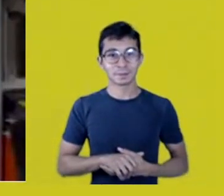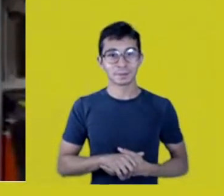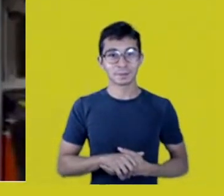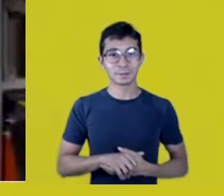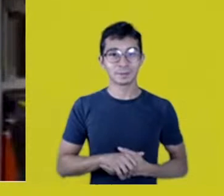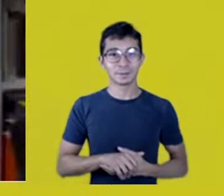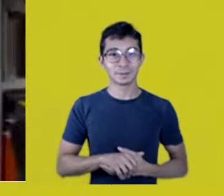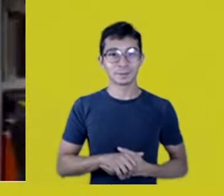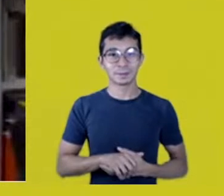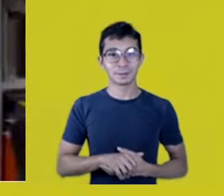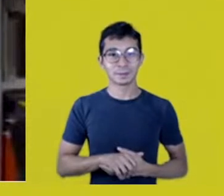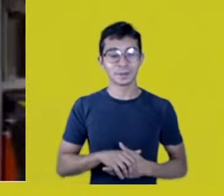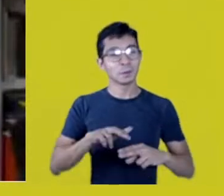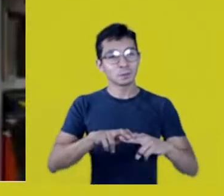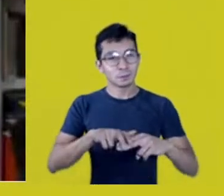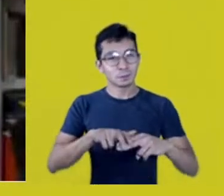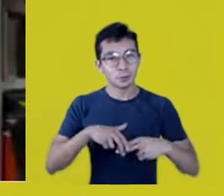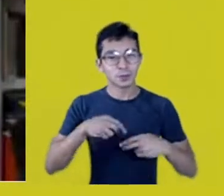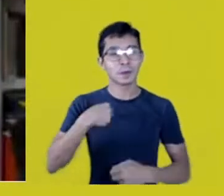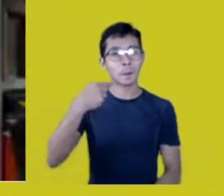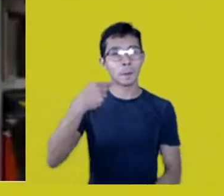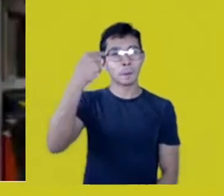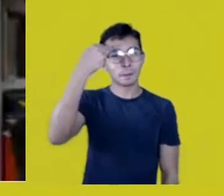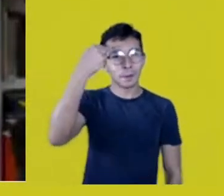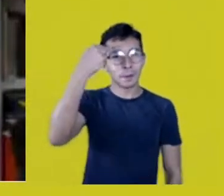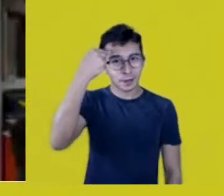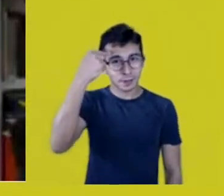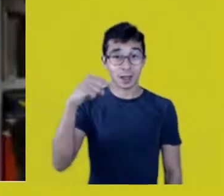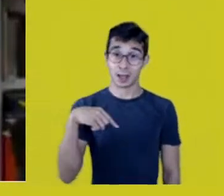that we, who live in this territory,